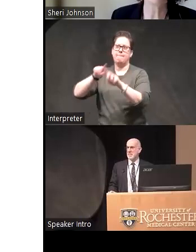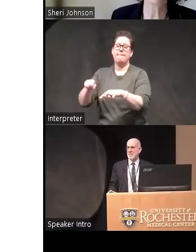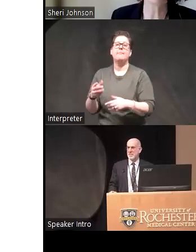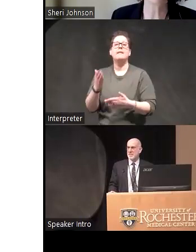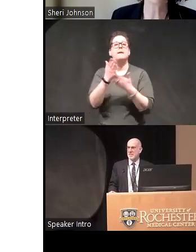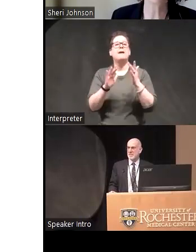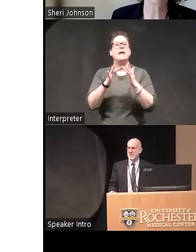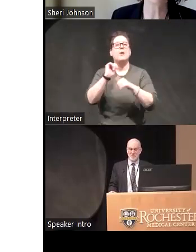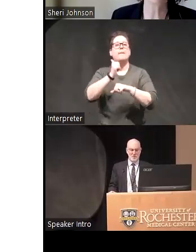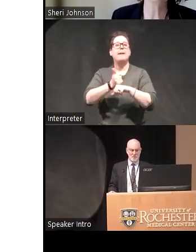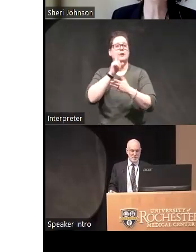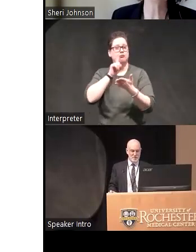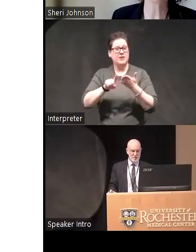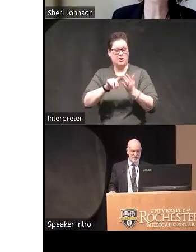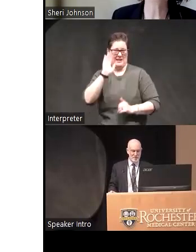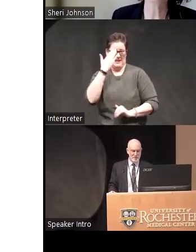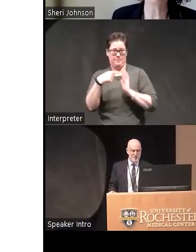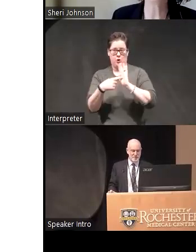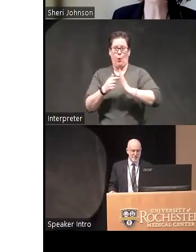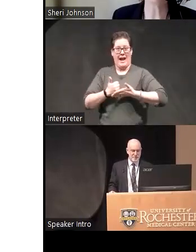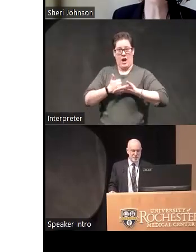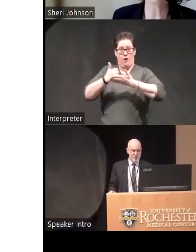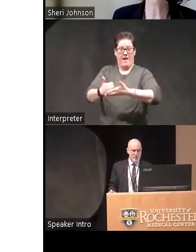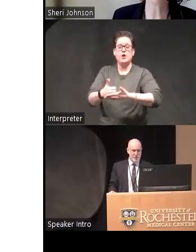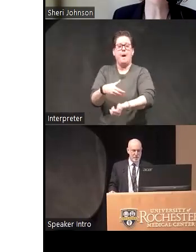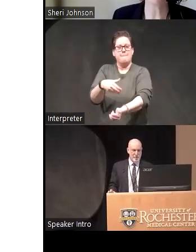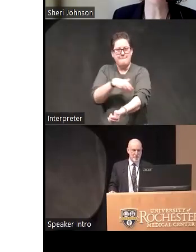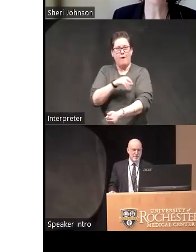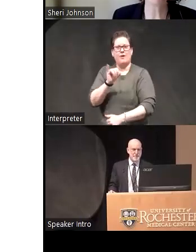research suggests that interventions are more powerful if there's at least an initial